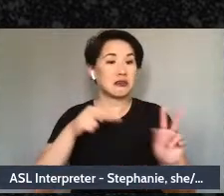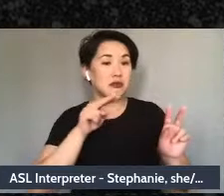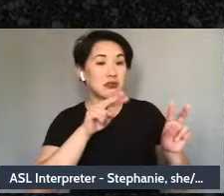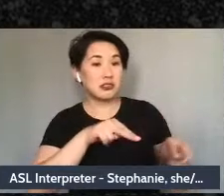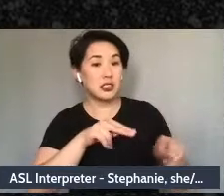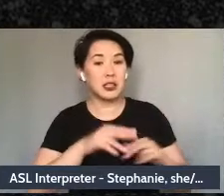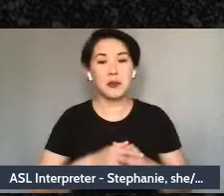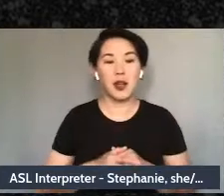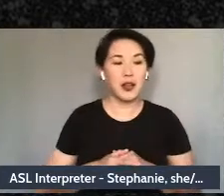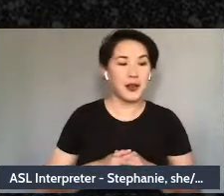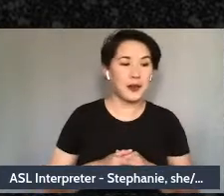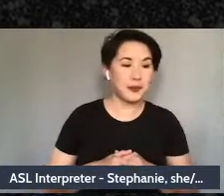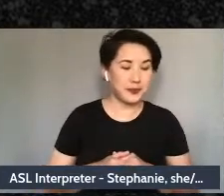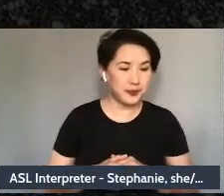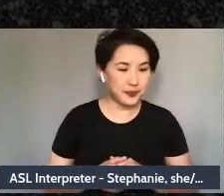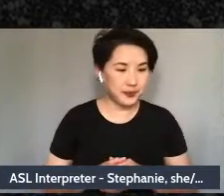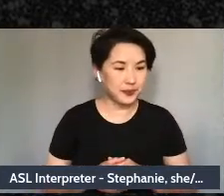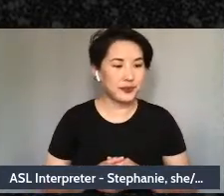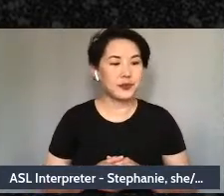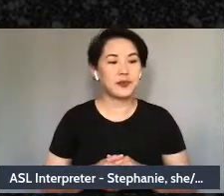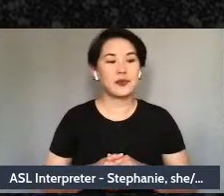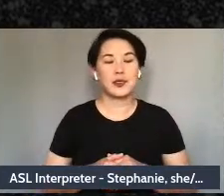All right, incarceration, family separation.